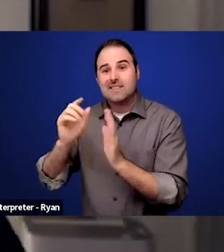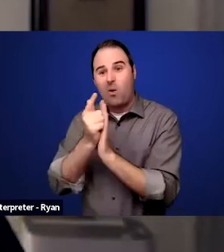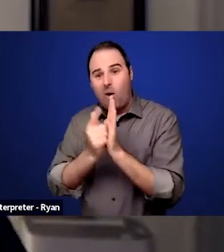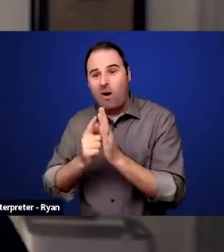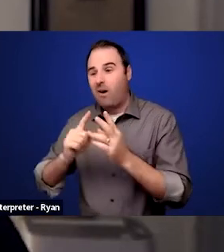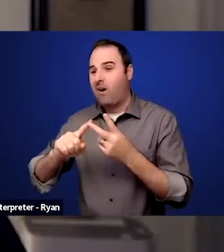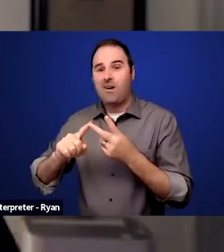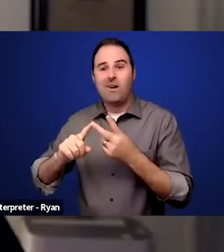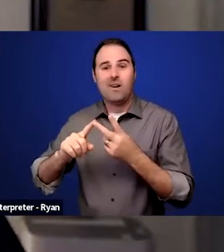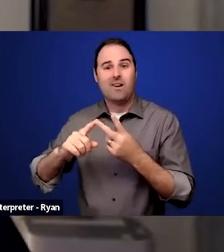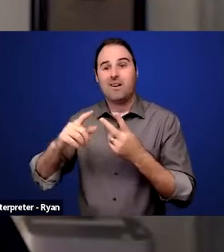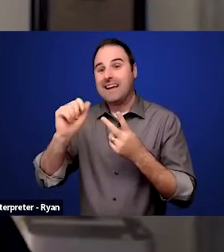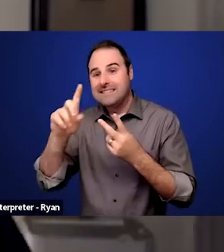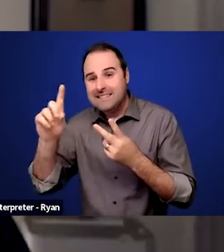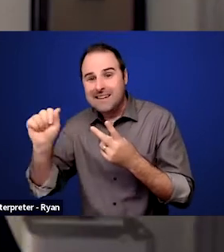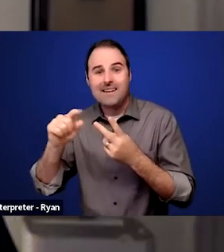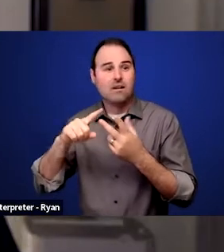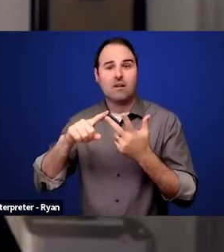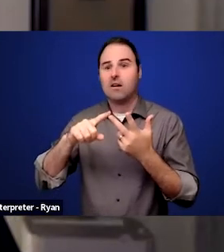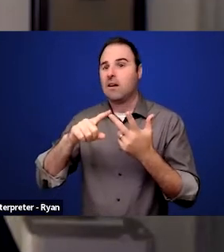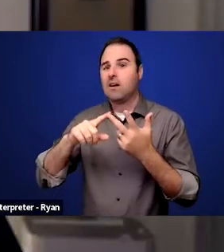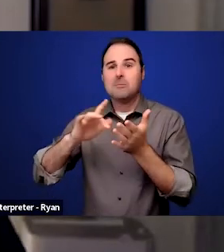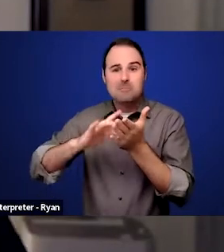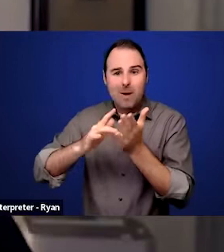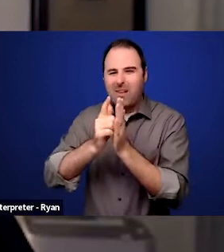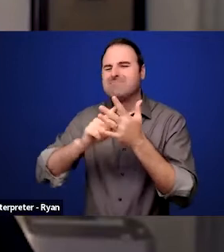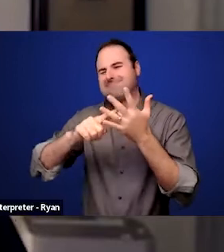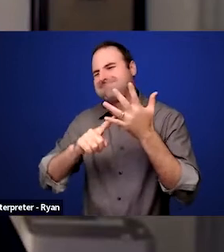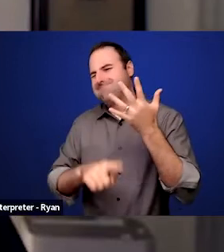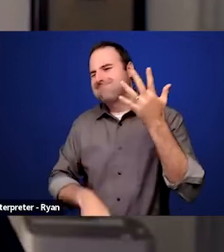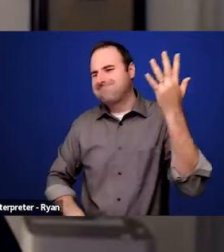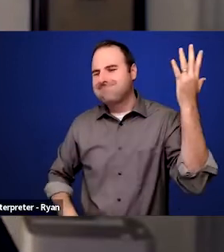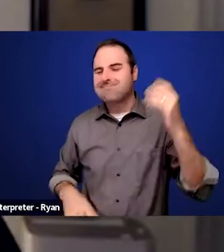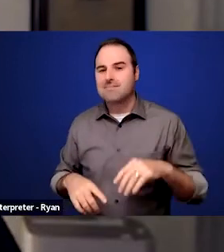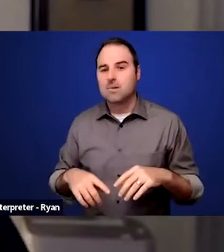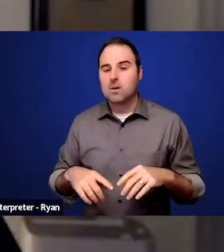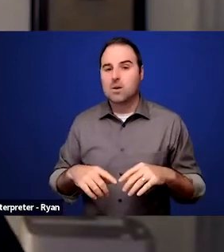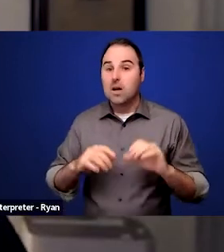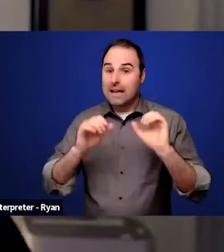At least you meet somebody who knows about the law that can tell you, oh there is this law